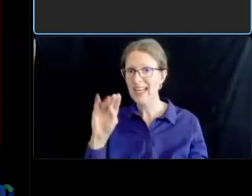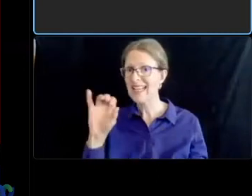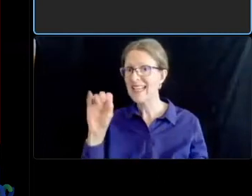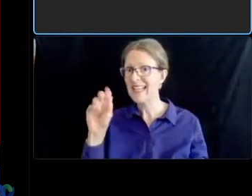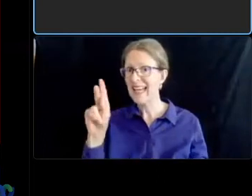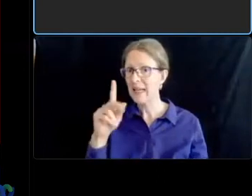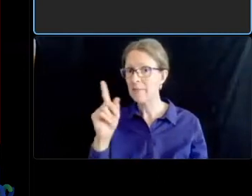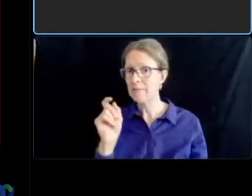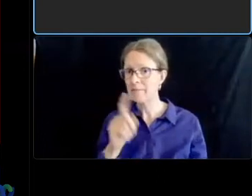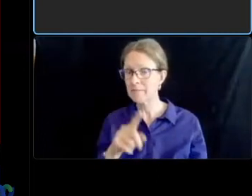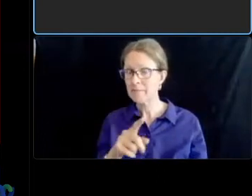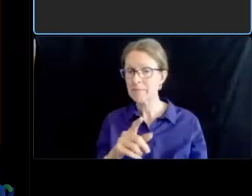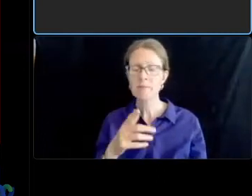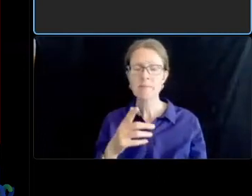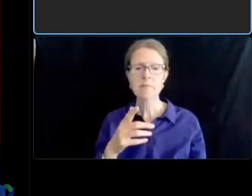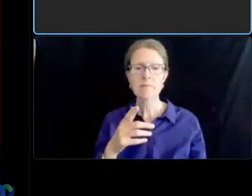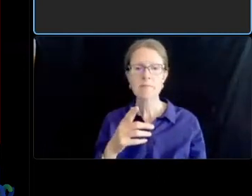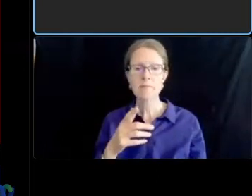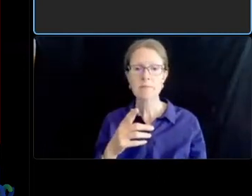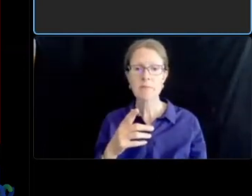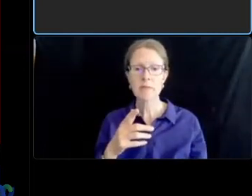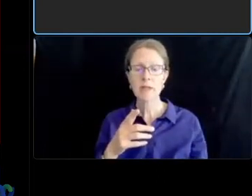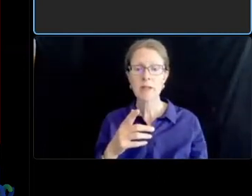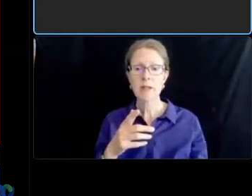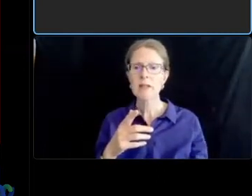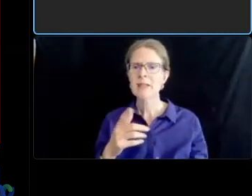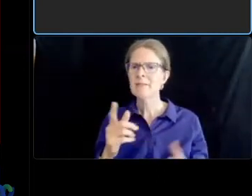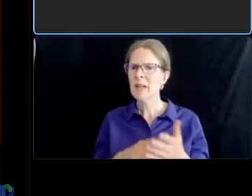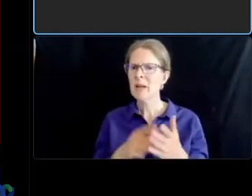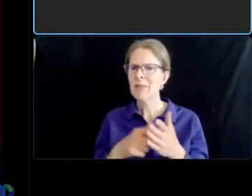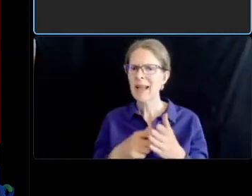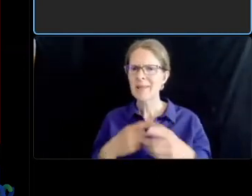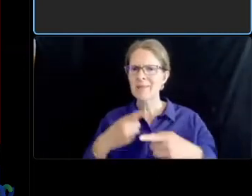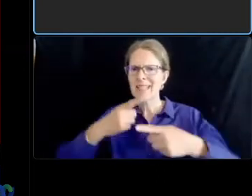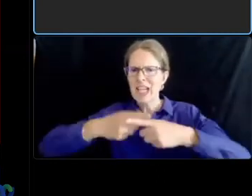interruptions at intersections alleys and driveways he's asking are they safer